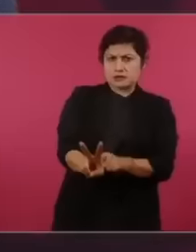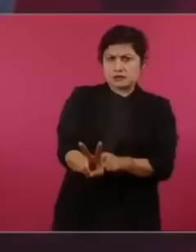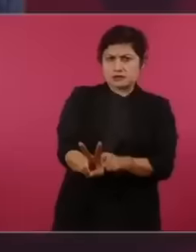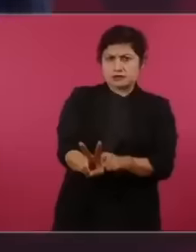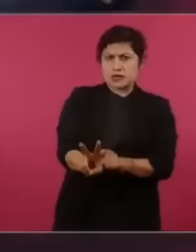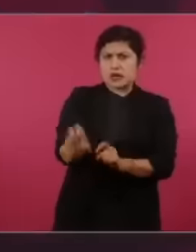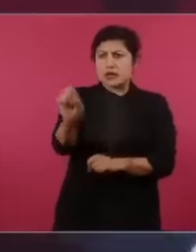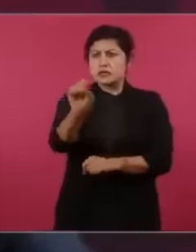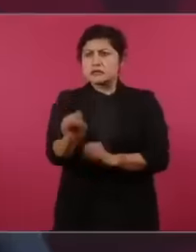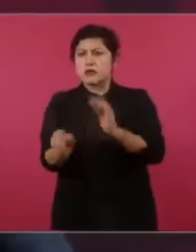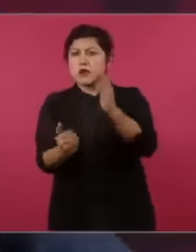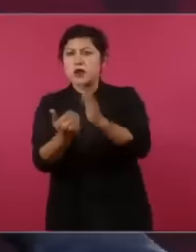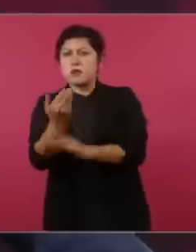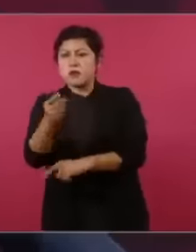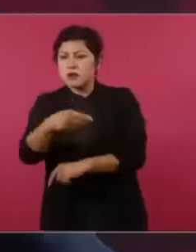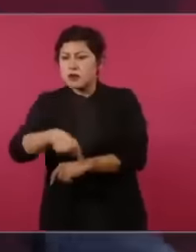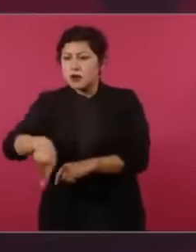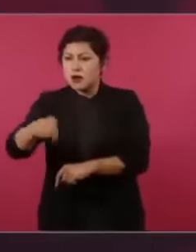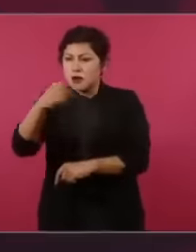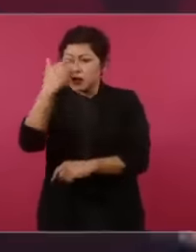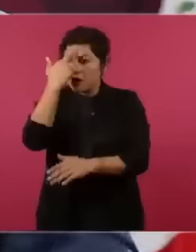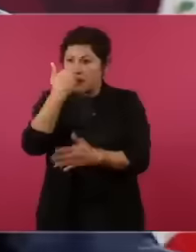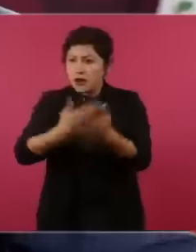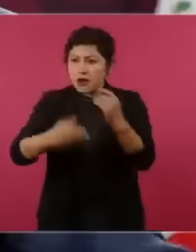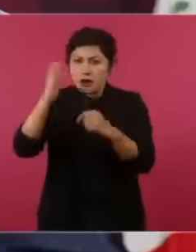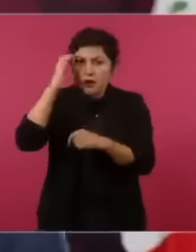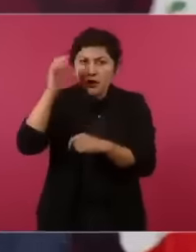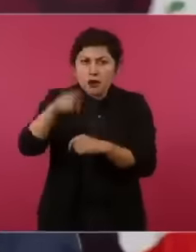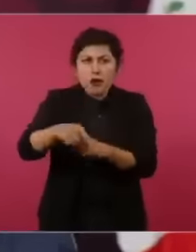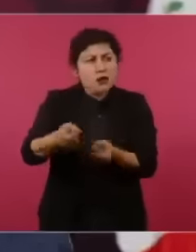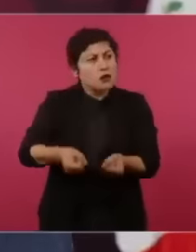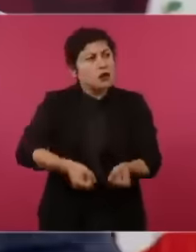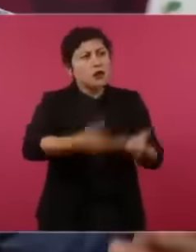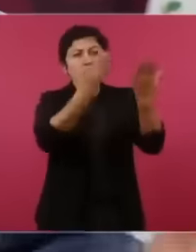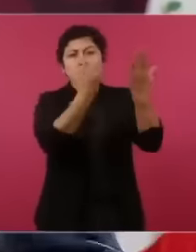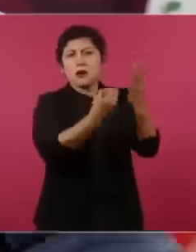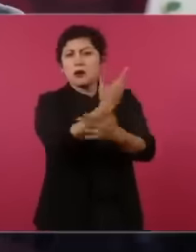are we going to be in these times still with the